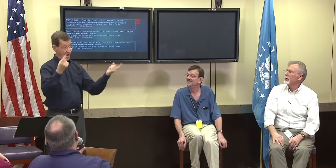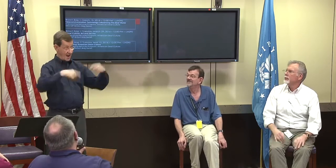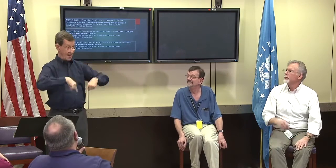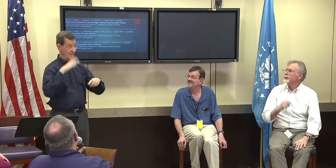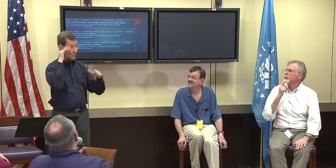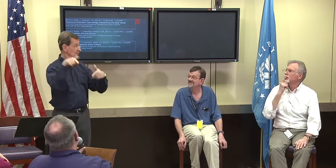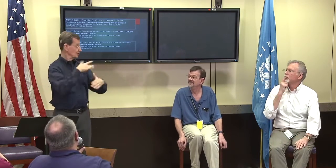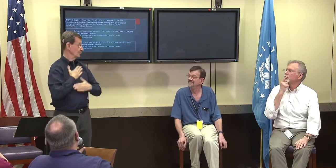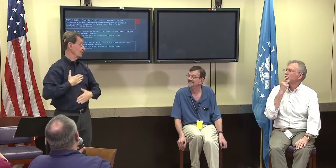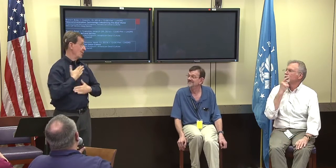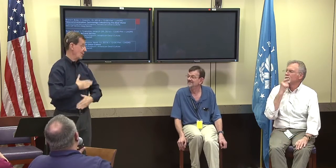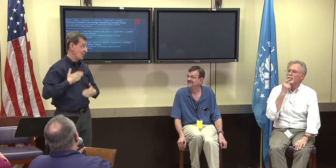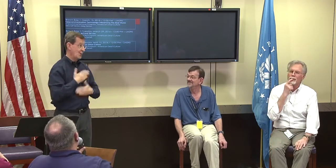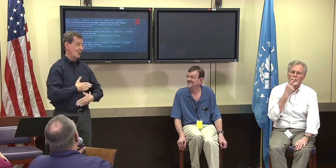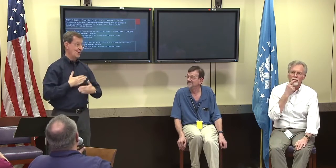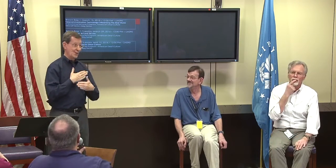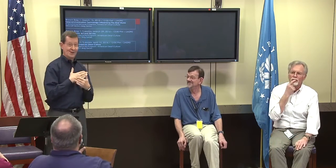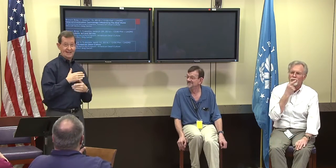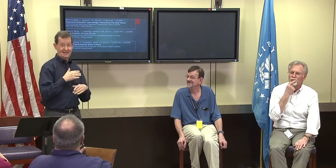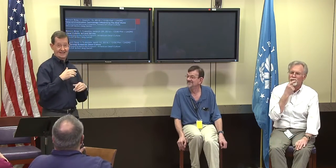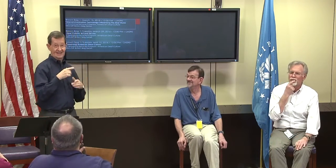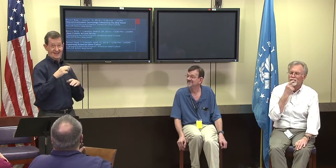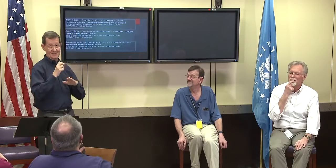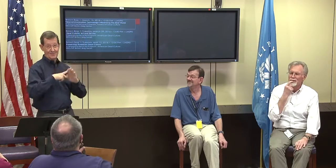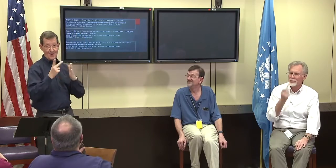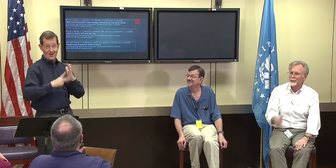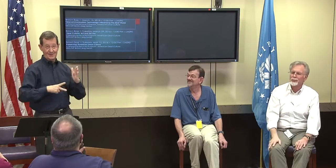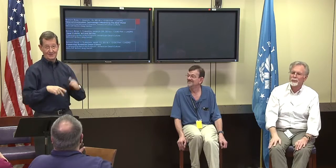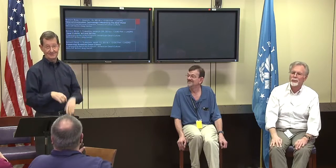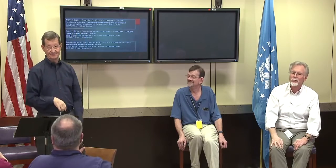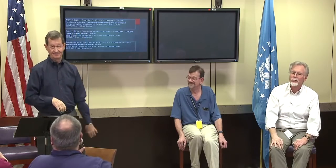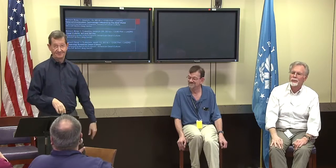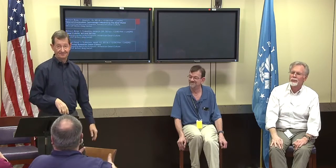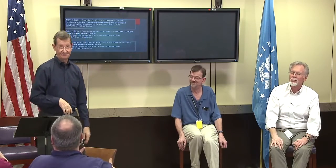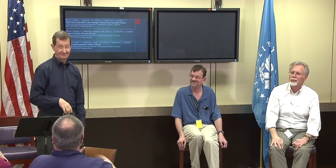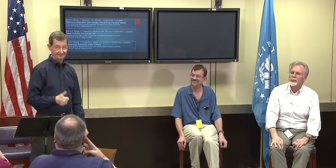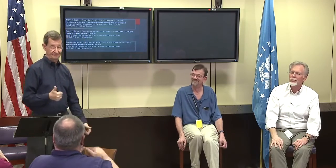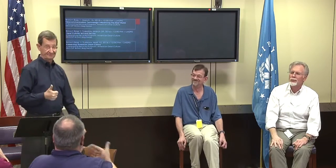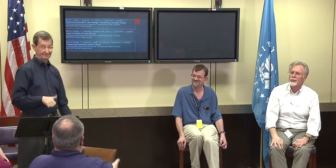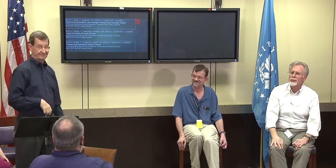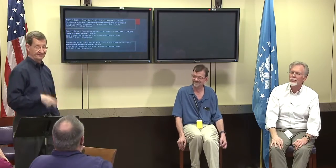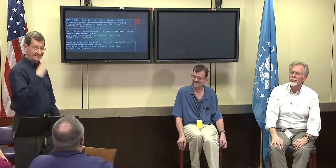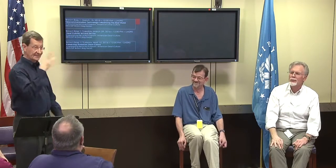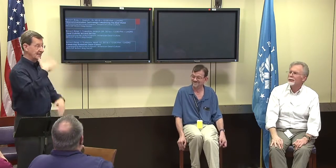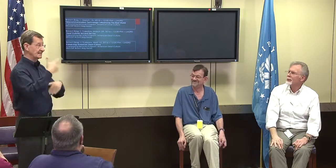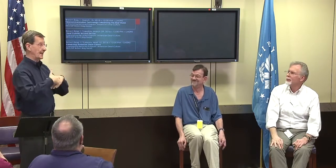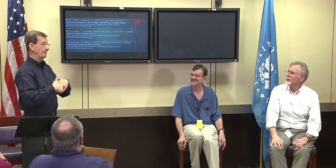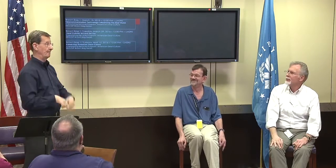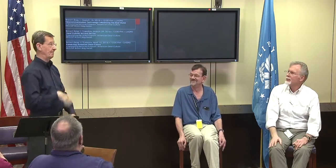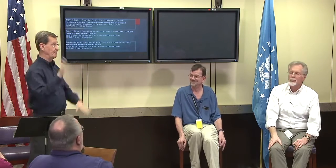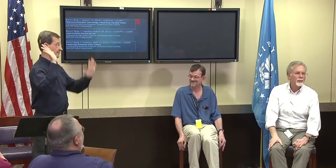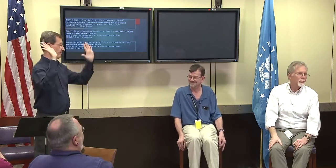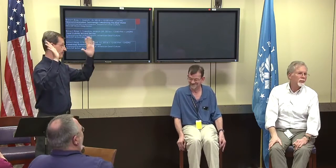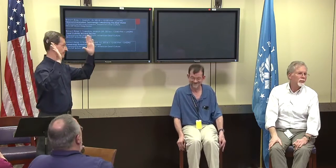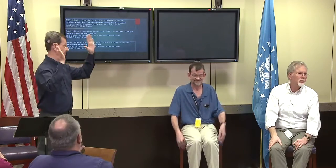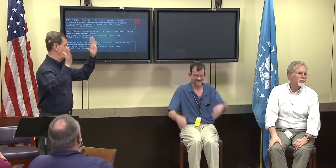I think it's been very interesting and I hope you enjoyed it. And I hope you enjoyed this program, and we'll see you at the next program.